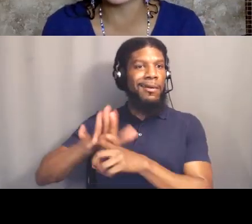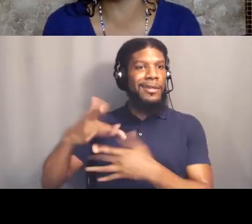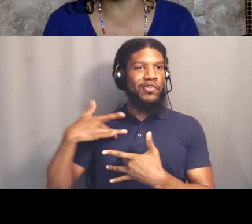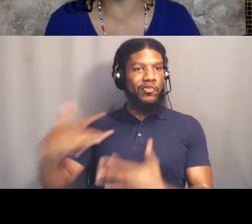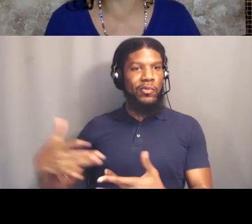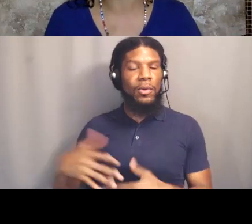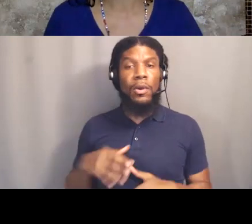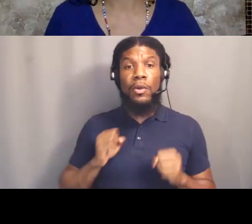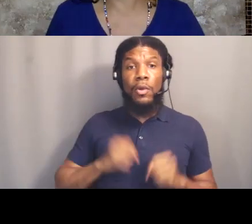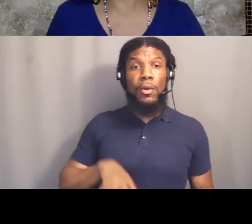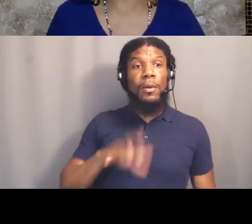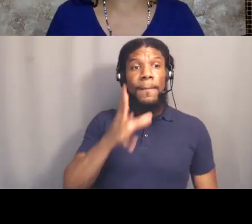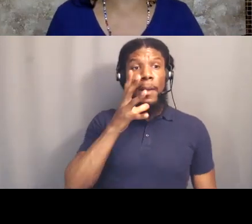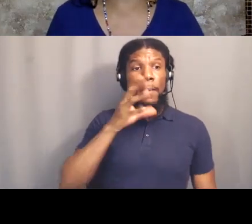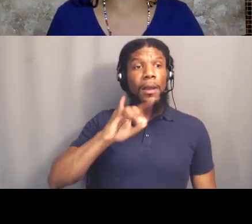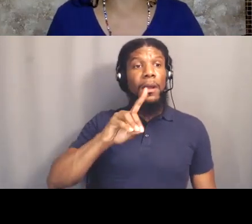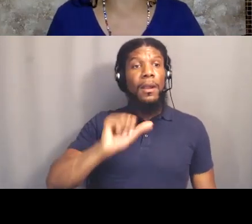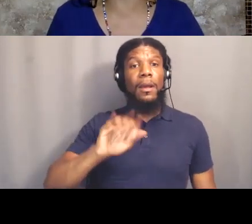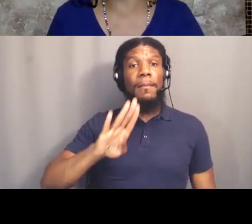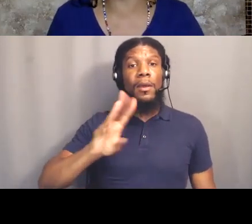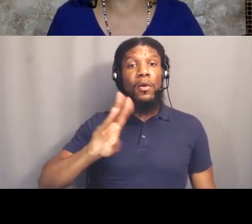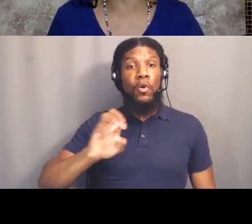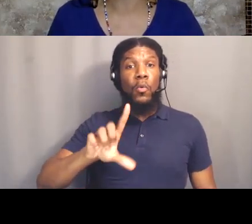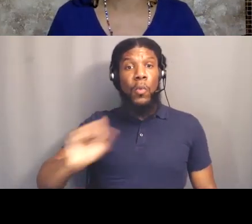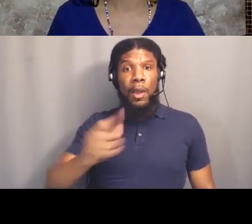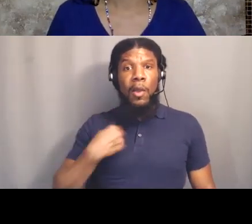and said that we are not gonna allow